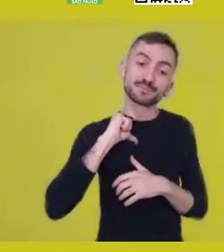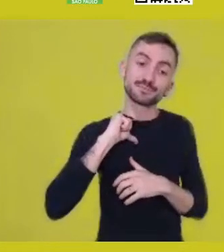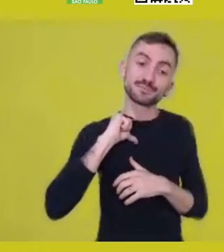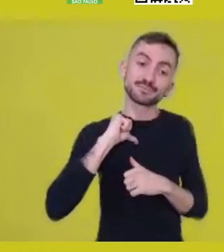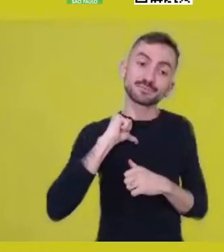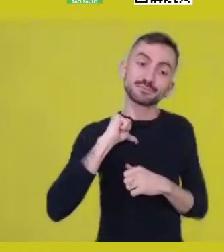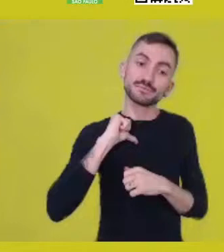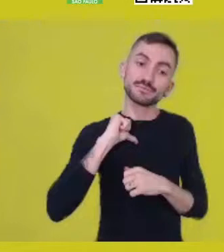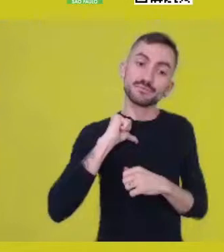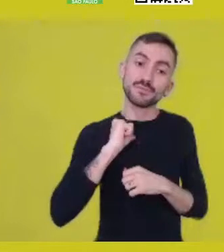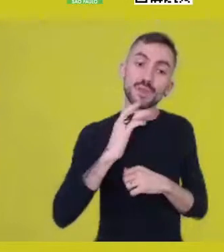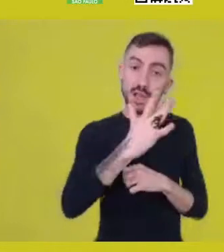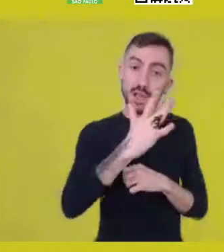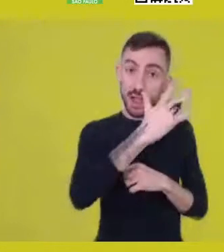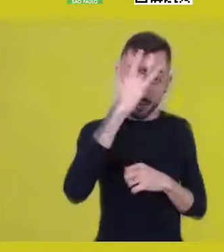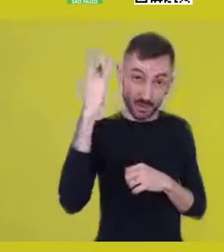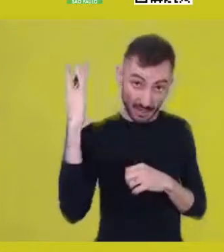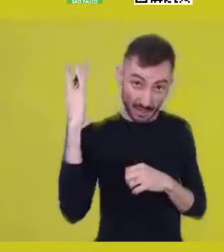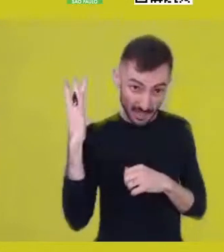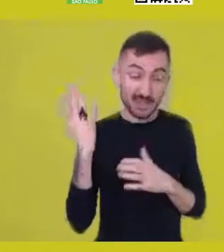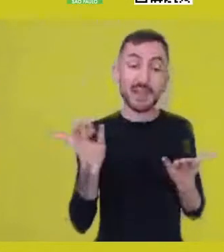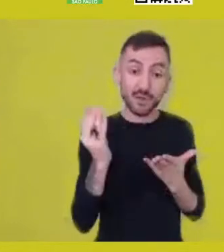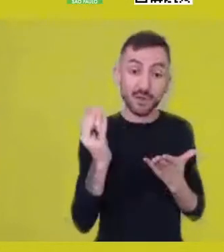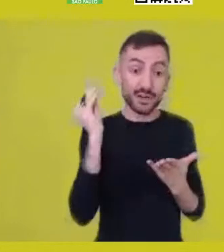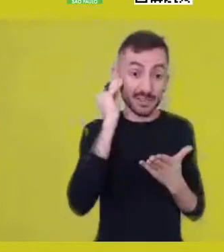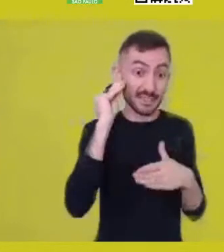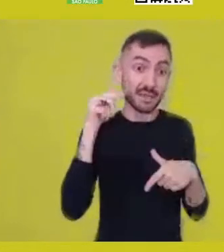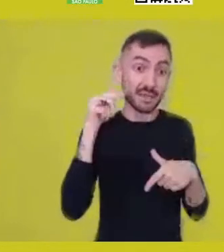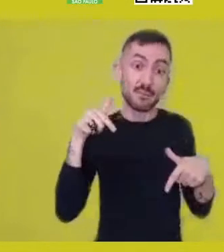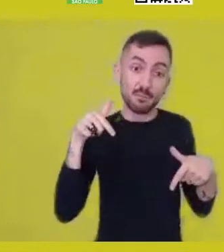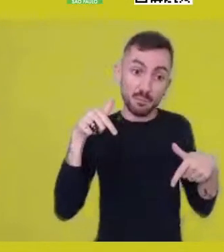who moves now under Ma’at’s calling,